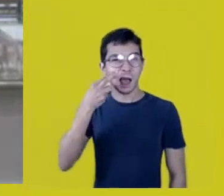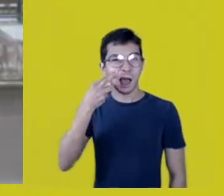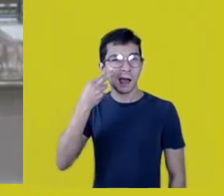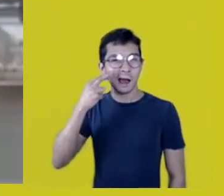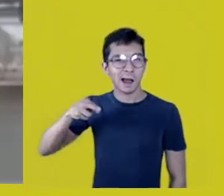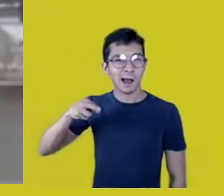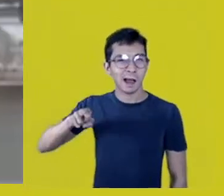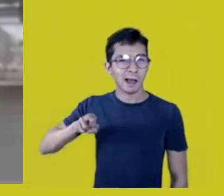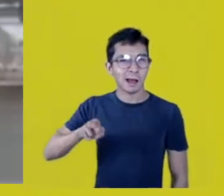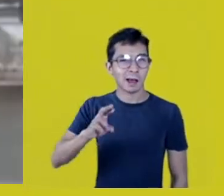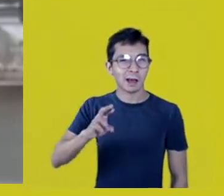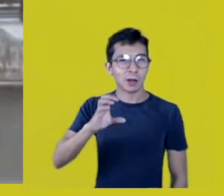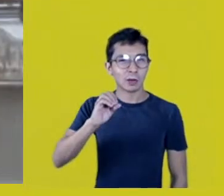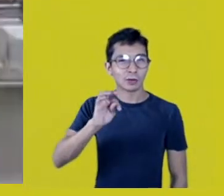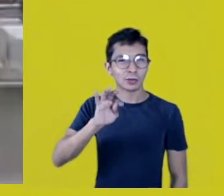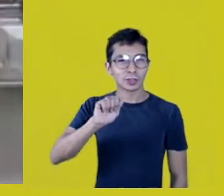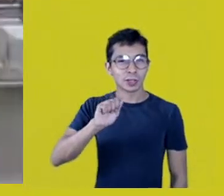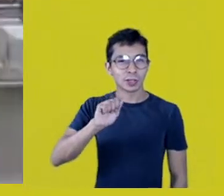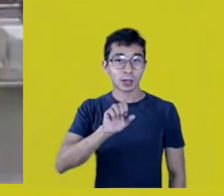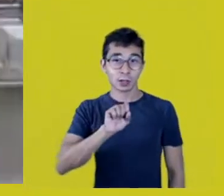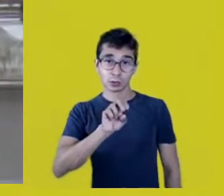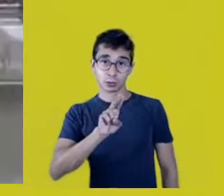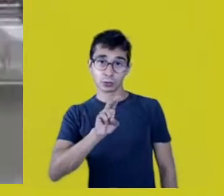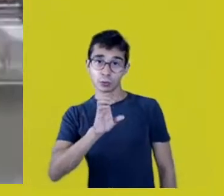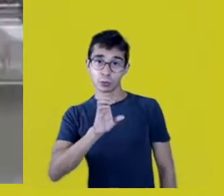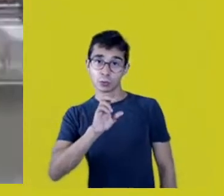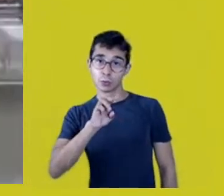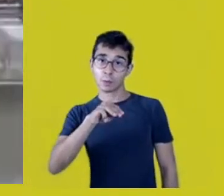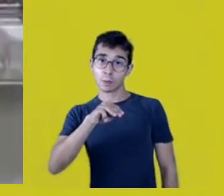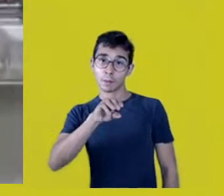Tucumã is an uçá